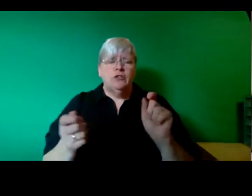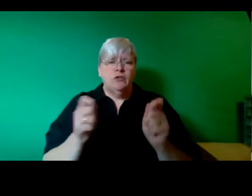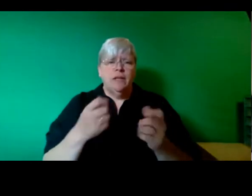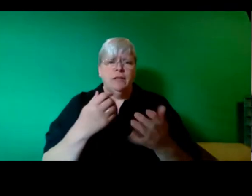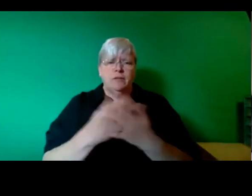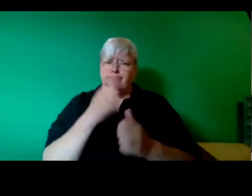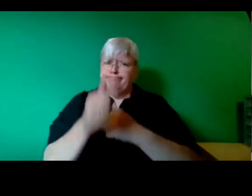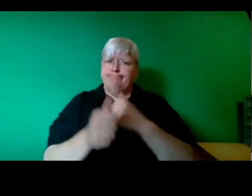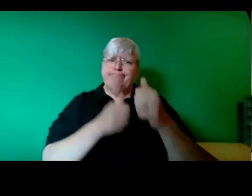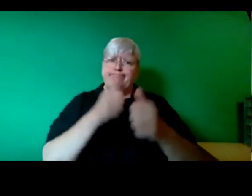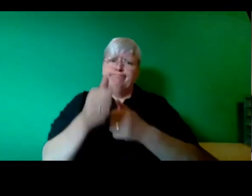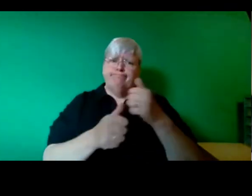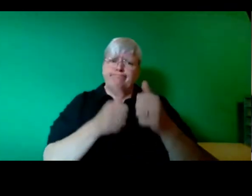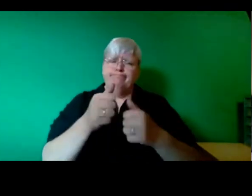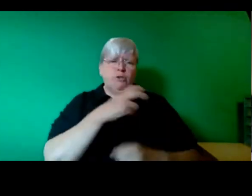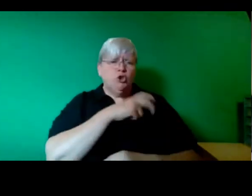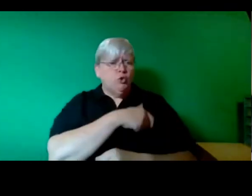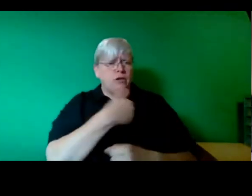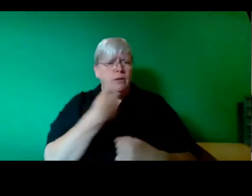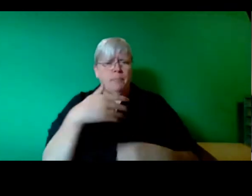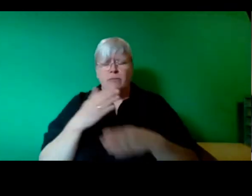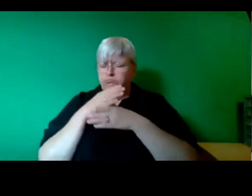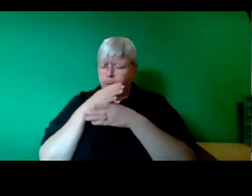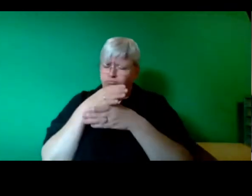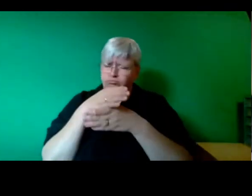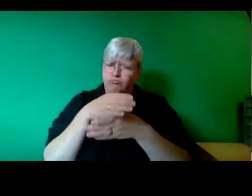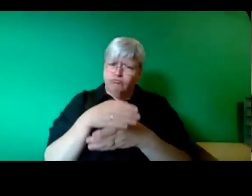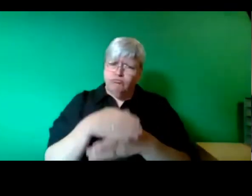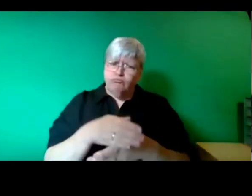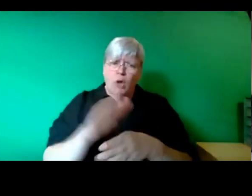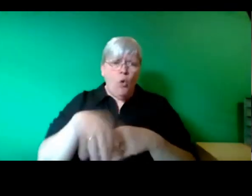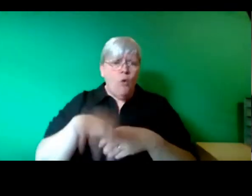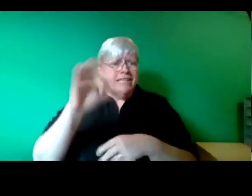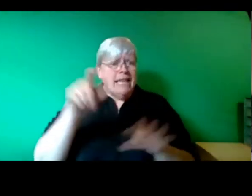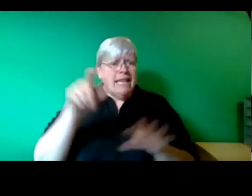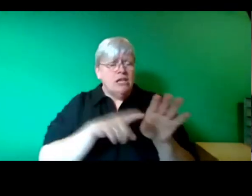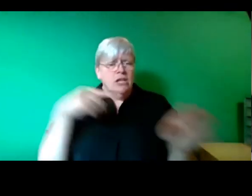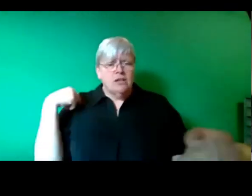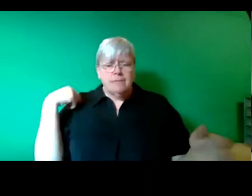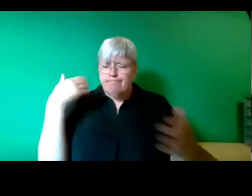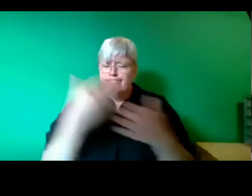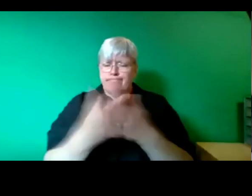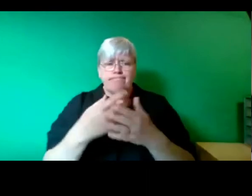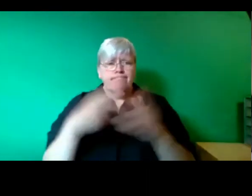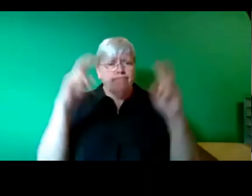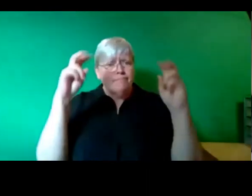the unions who worked so hard for over a decade to get Just Transition into the preamble of the Paris